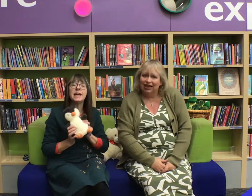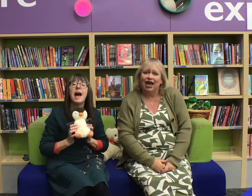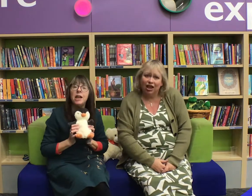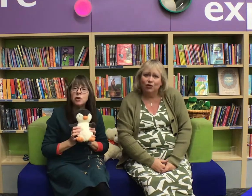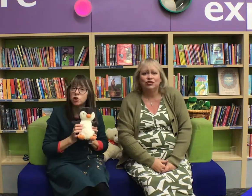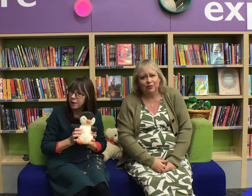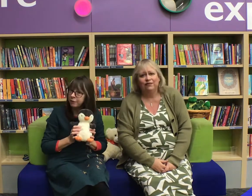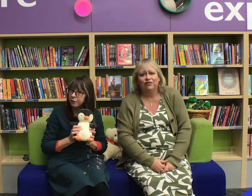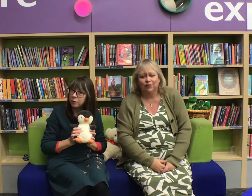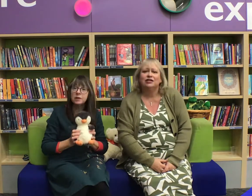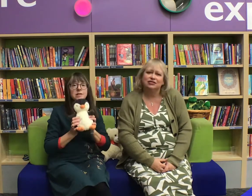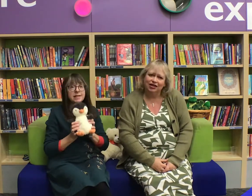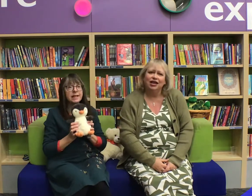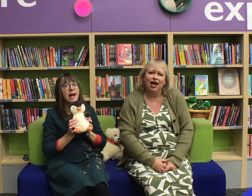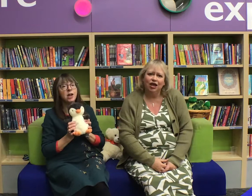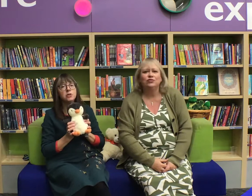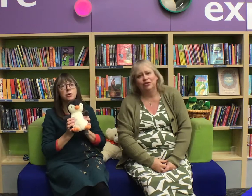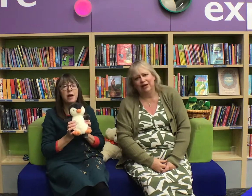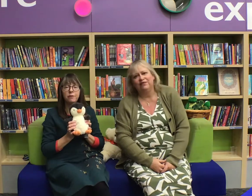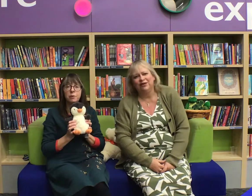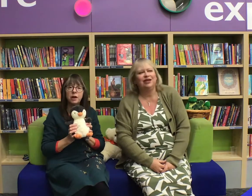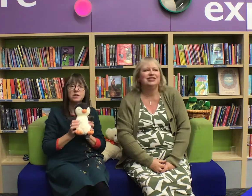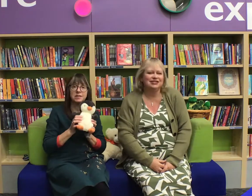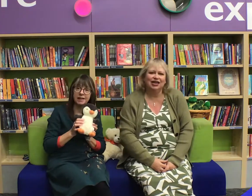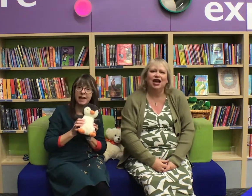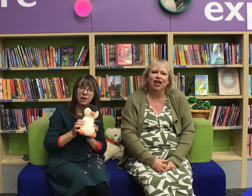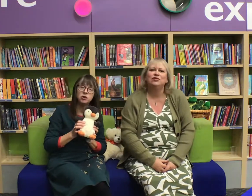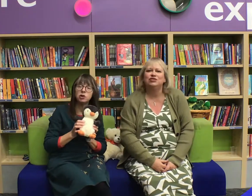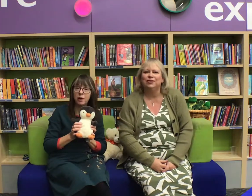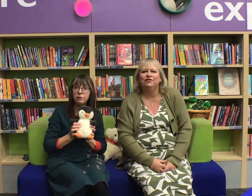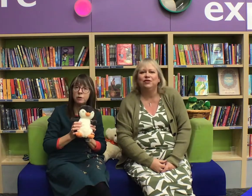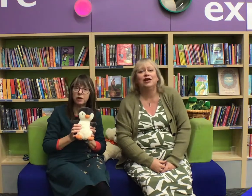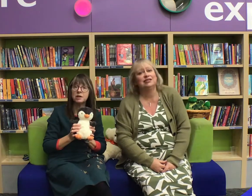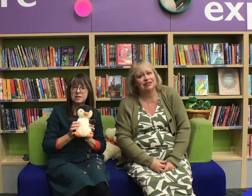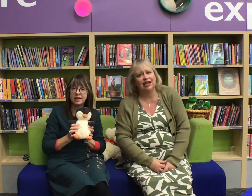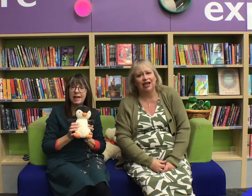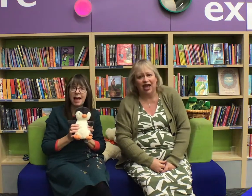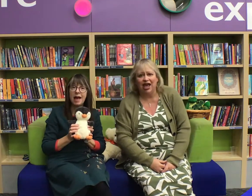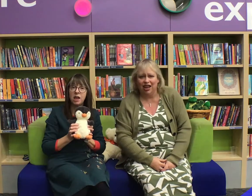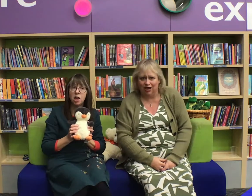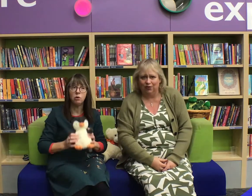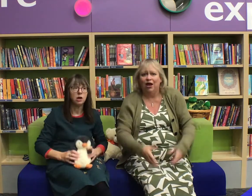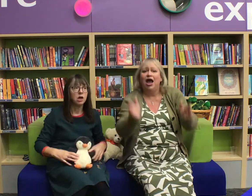Sing hello to everyone, sing hello to everyone, sing hello to everyone, sing hello!